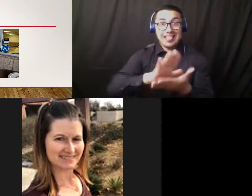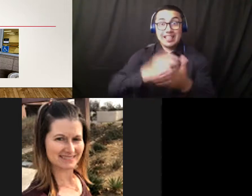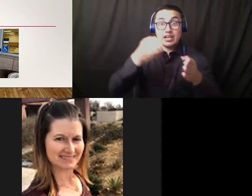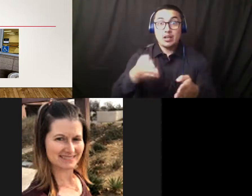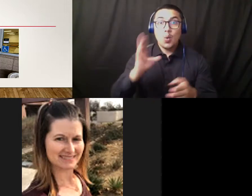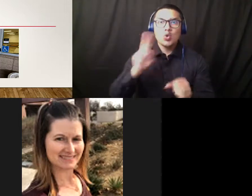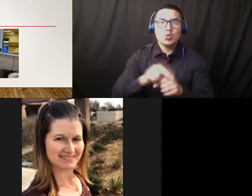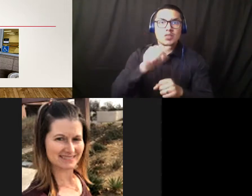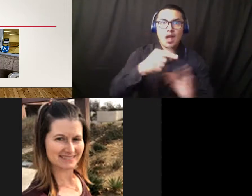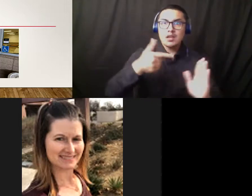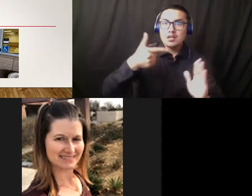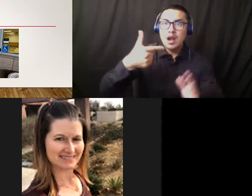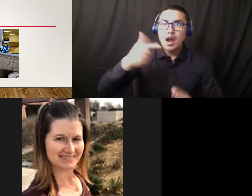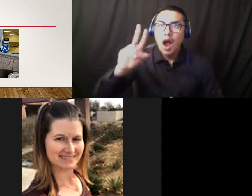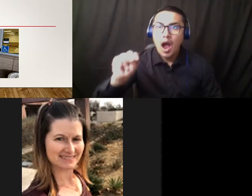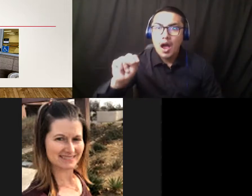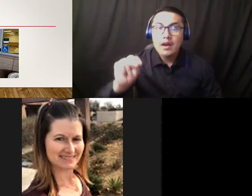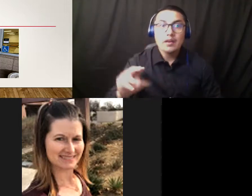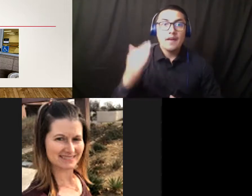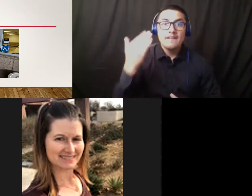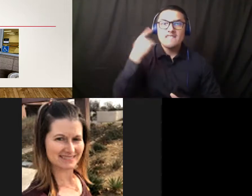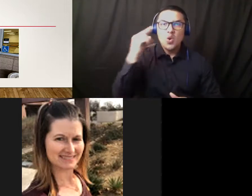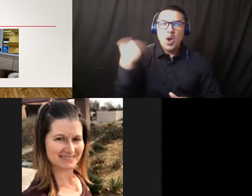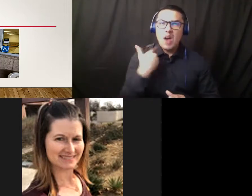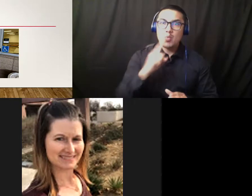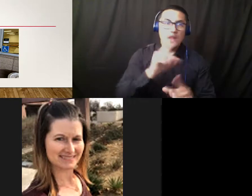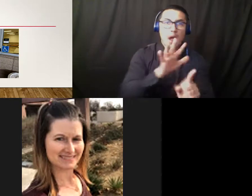to coat all of the high-touch surfaces around campus.